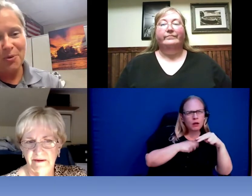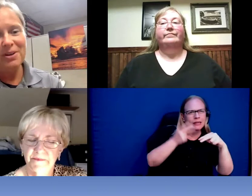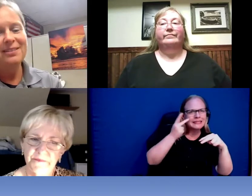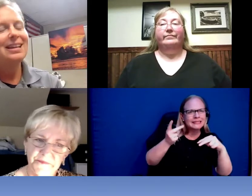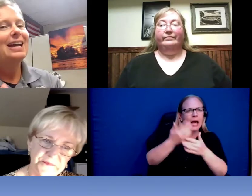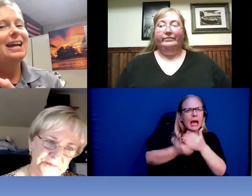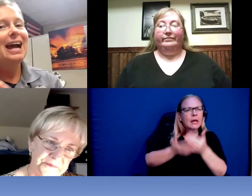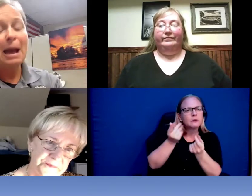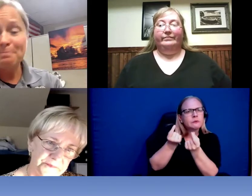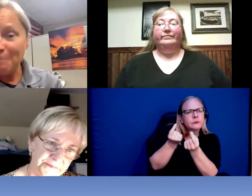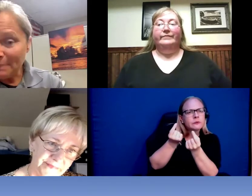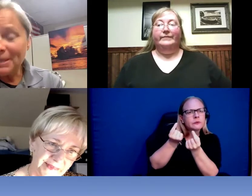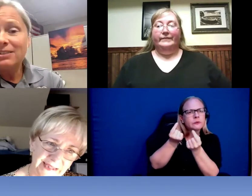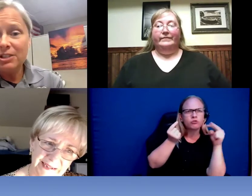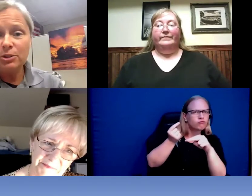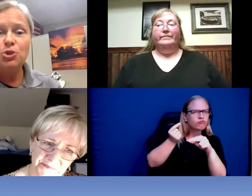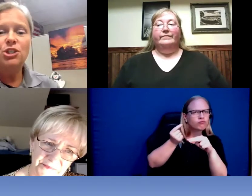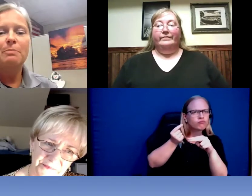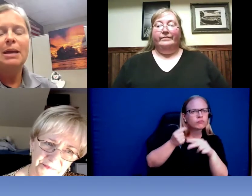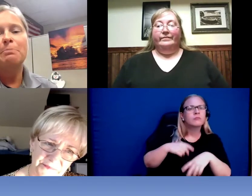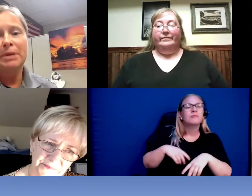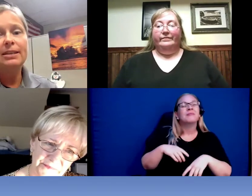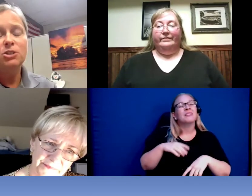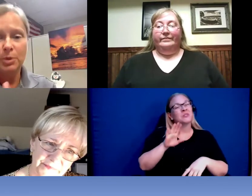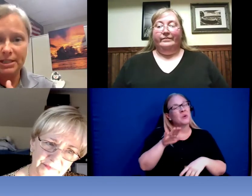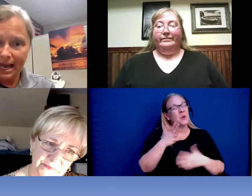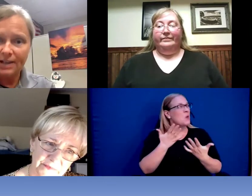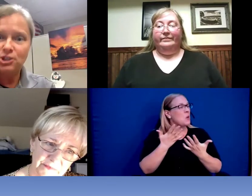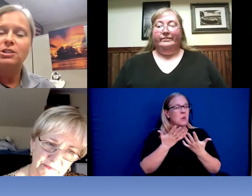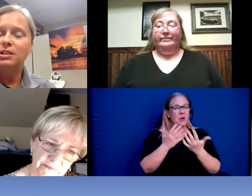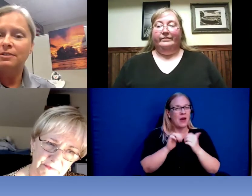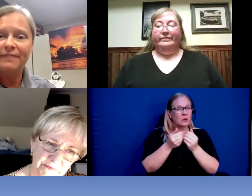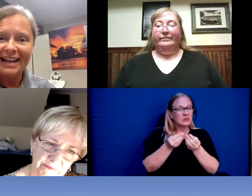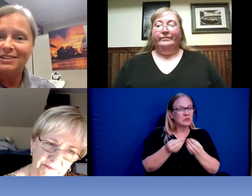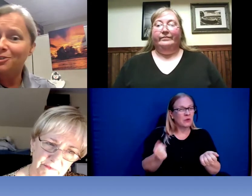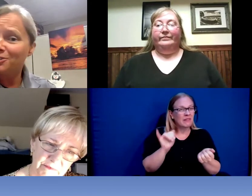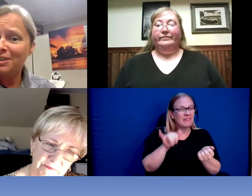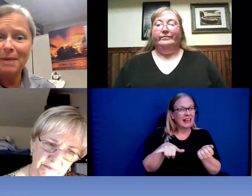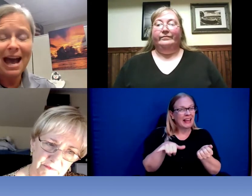So, maybe a solution might be to attach it to your advisor somehow